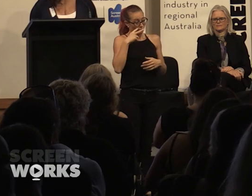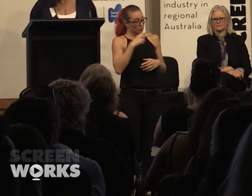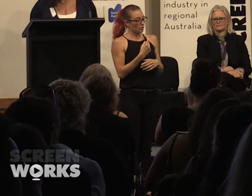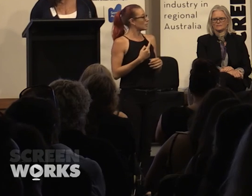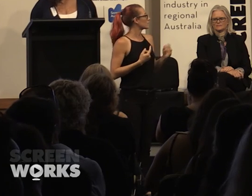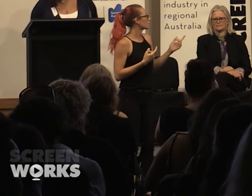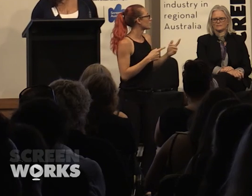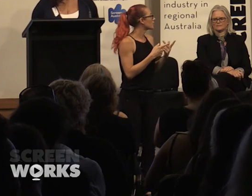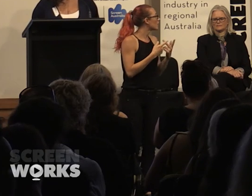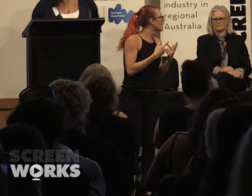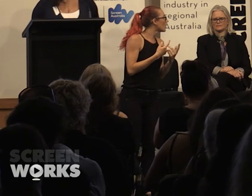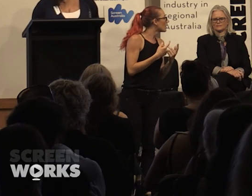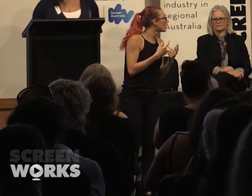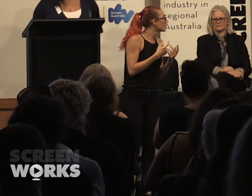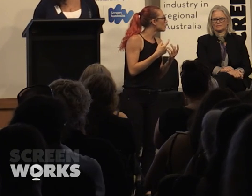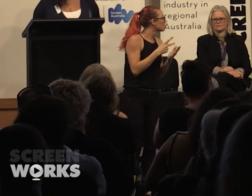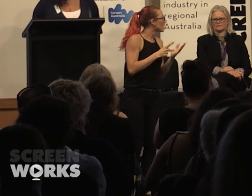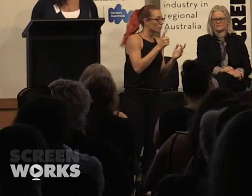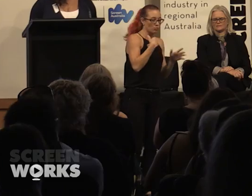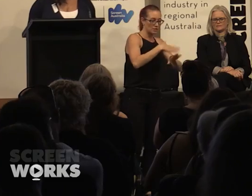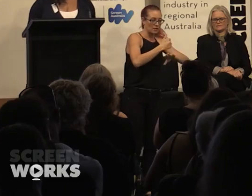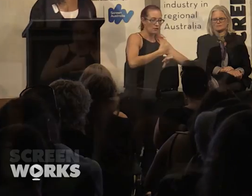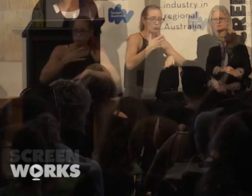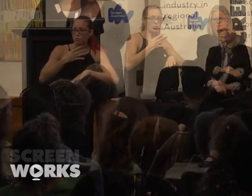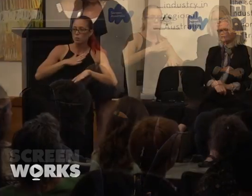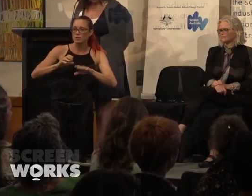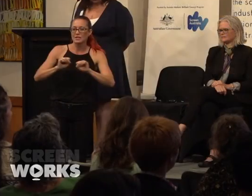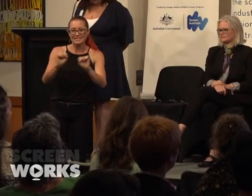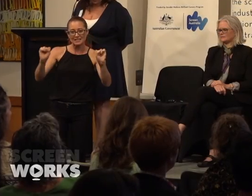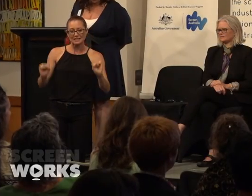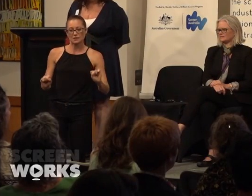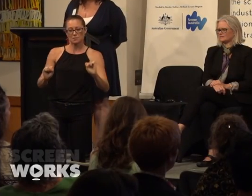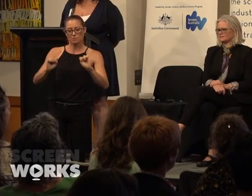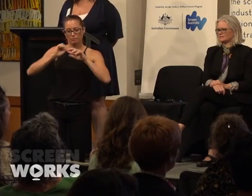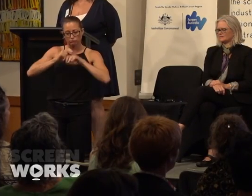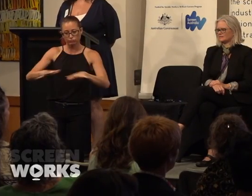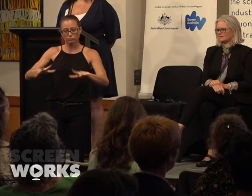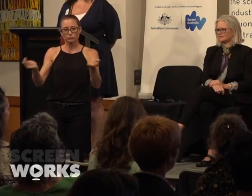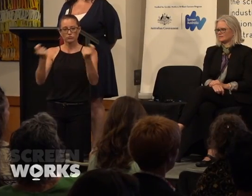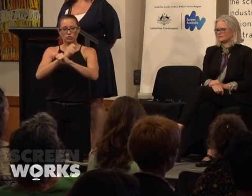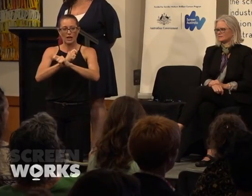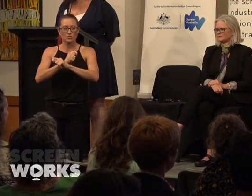The undergirding of what we've put in place was that we're after systemic change all the way through, so that